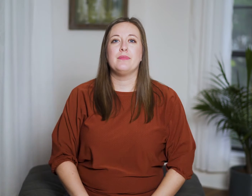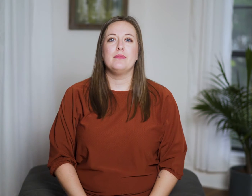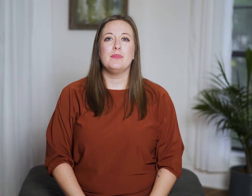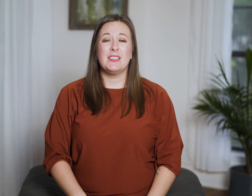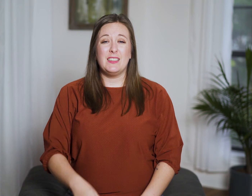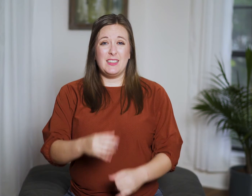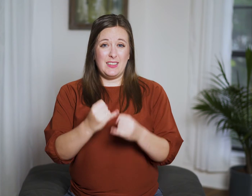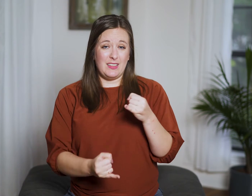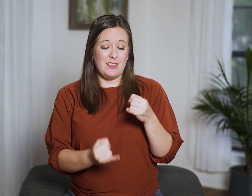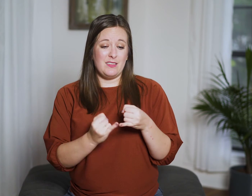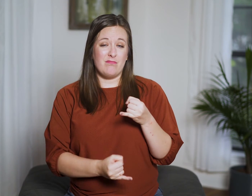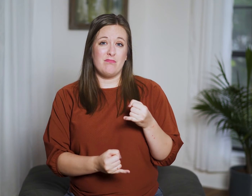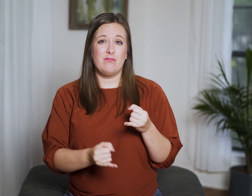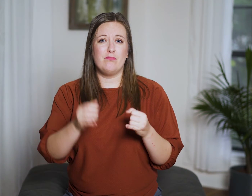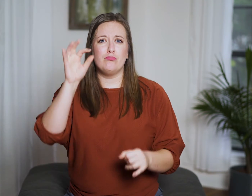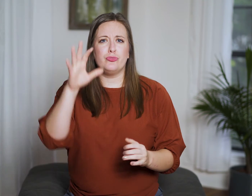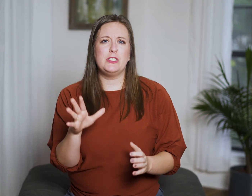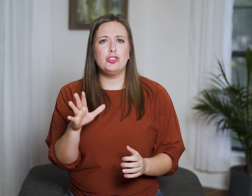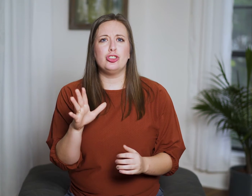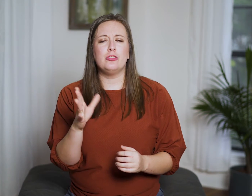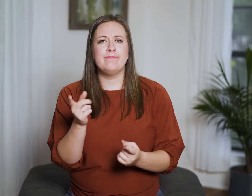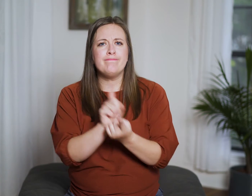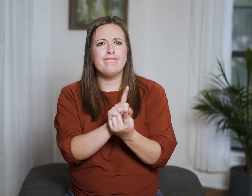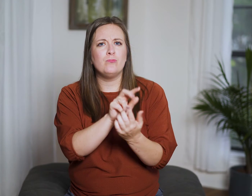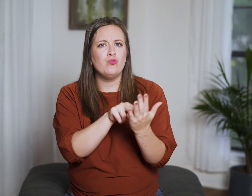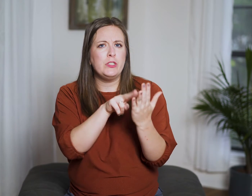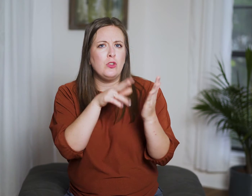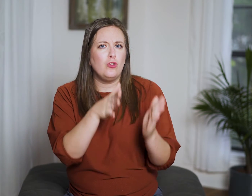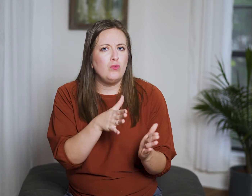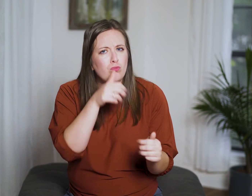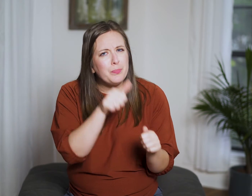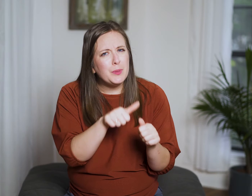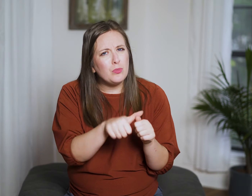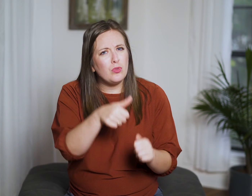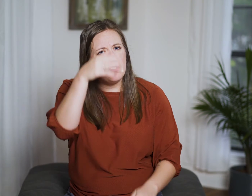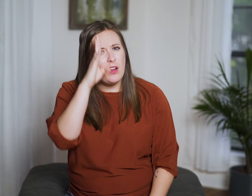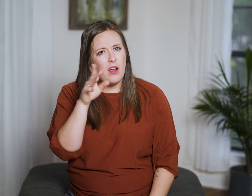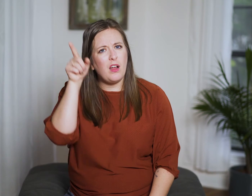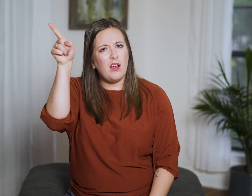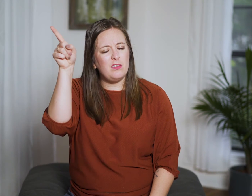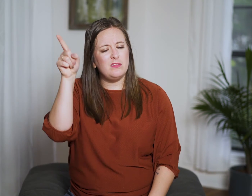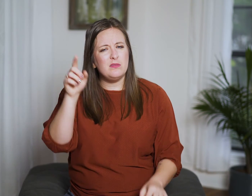In the end, the preacher calls the reader to remember God,